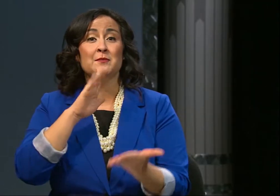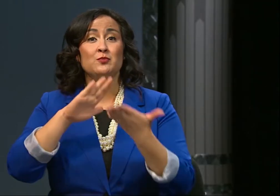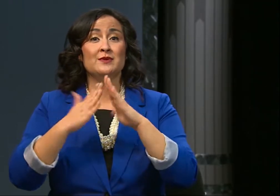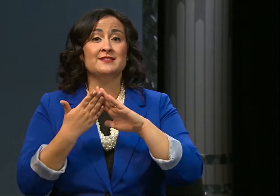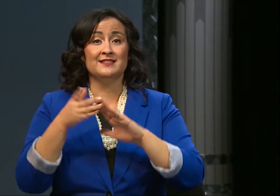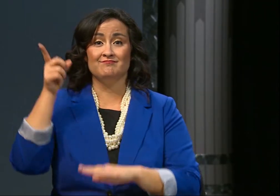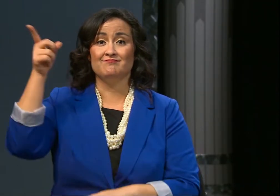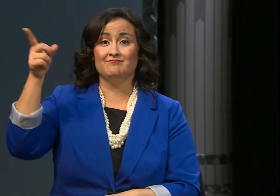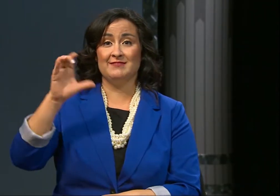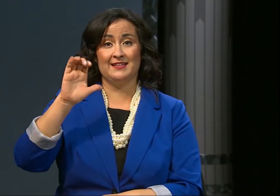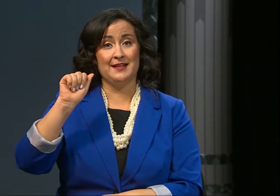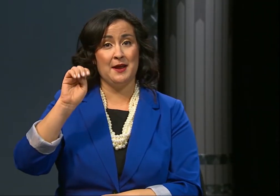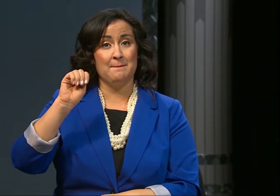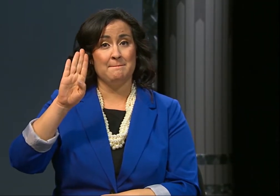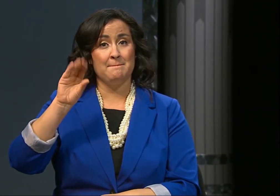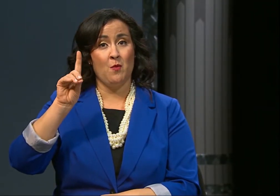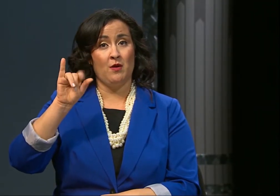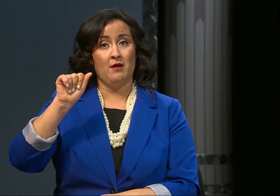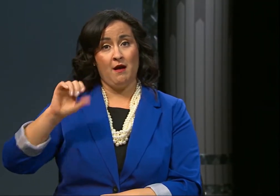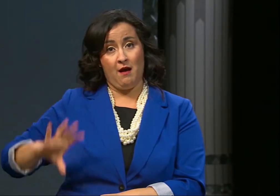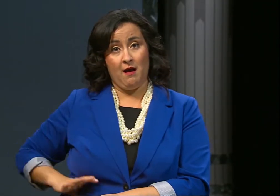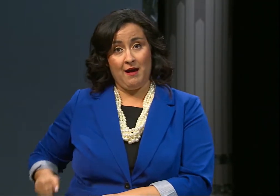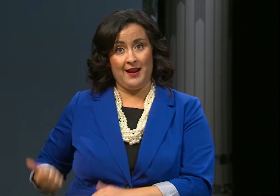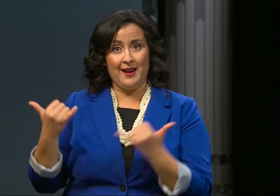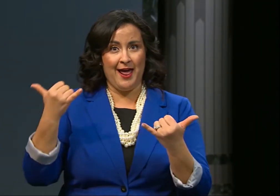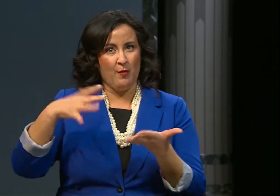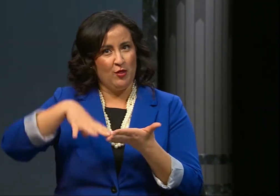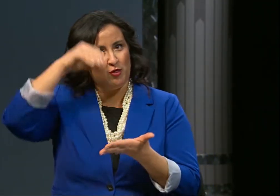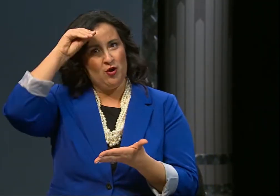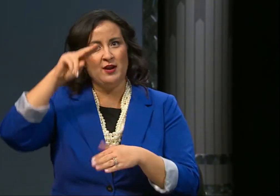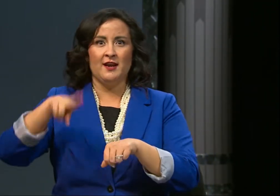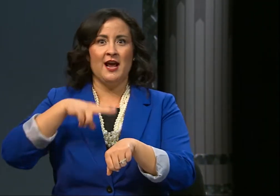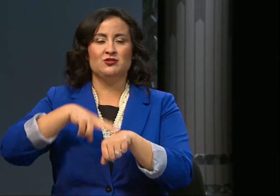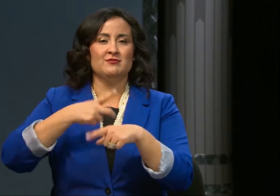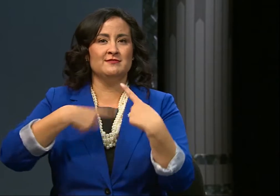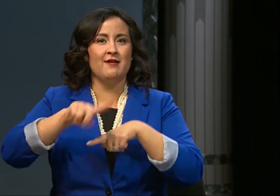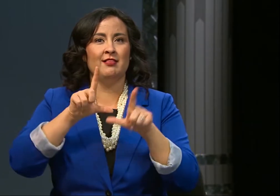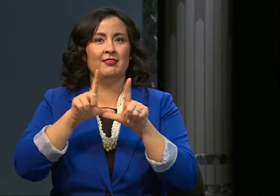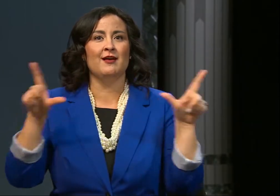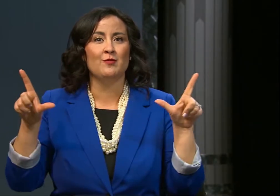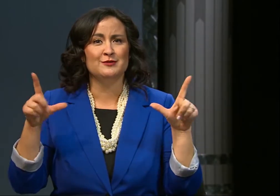The Cambodian Deaf community is now learning a national sign language. We wanted to bring